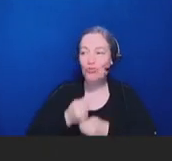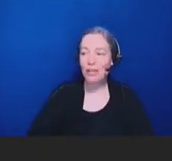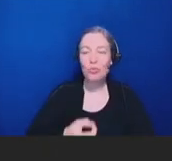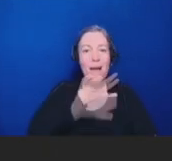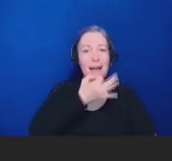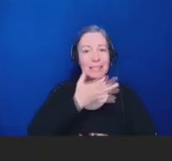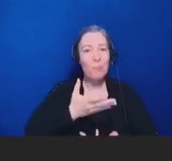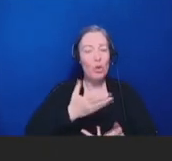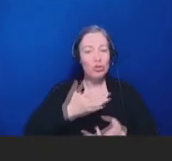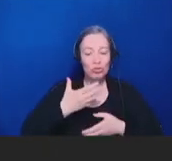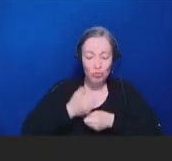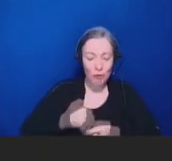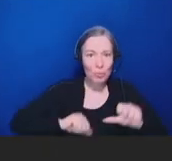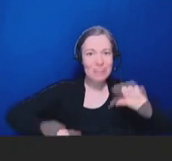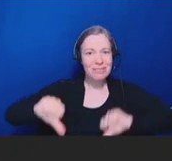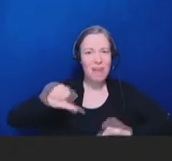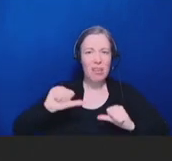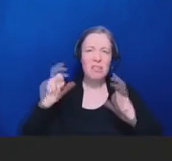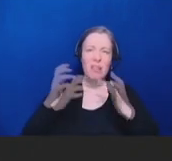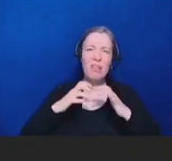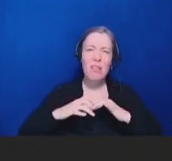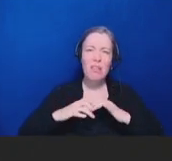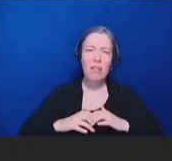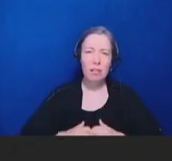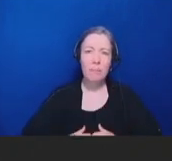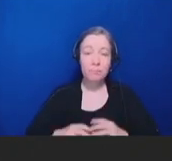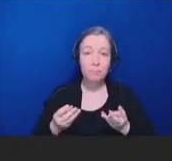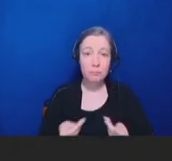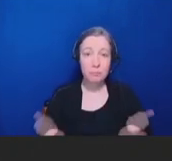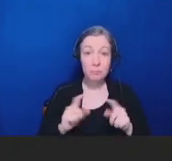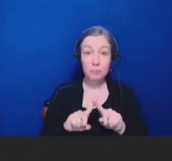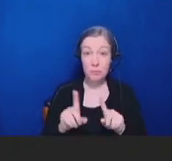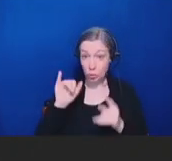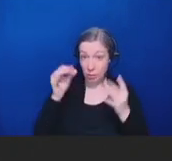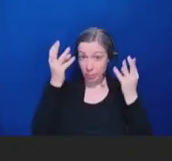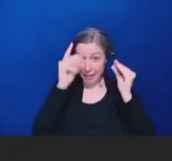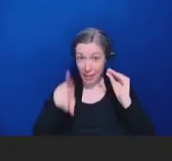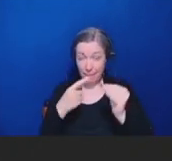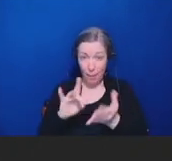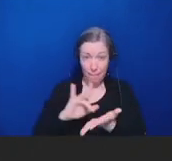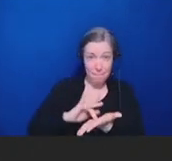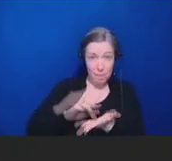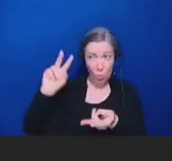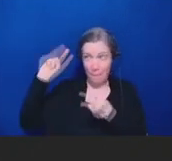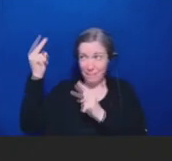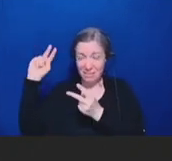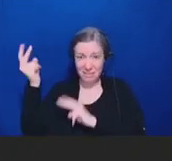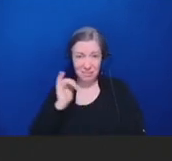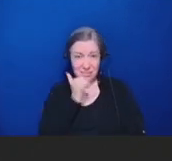institutions. The preponderance and dissemination of medical misinformation is already having